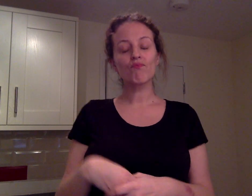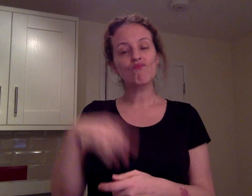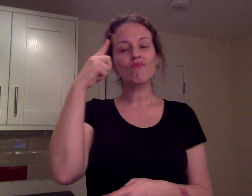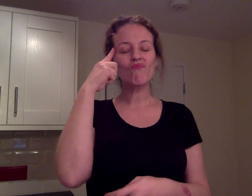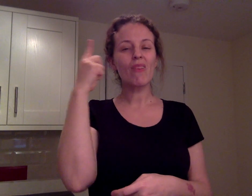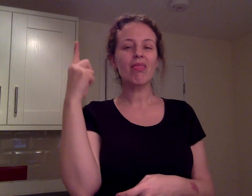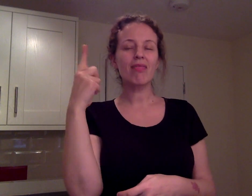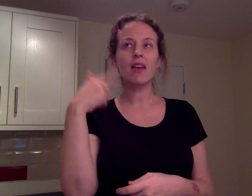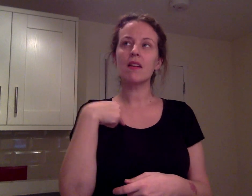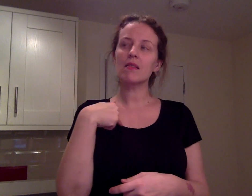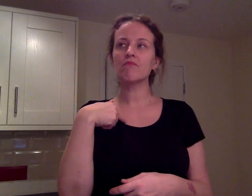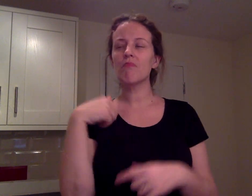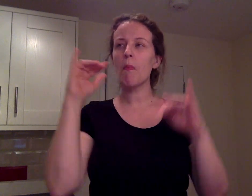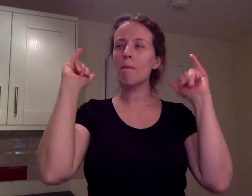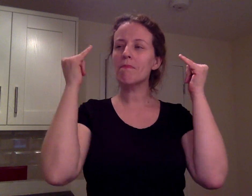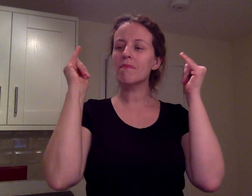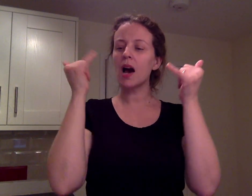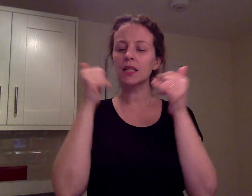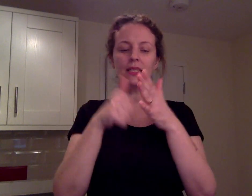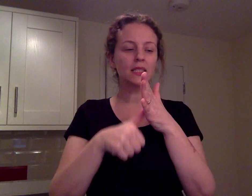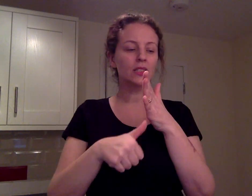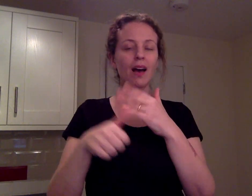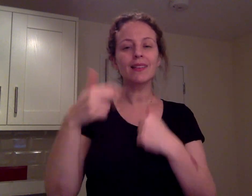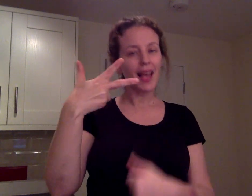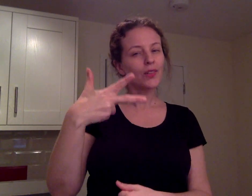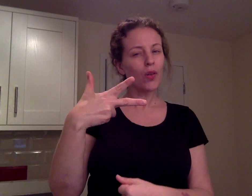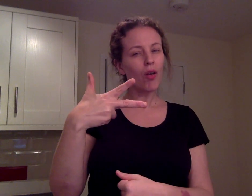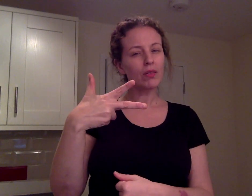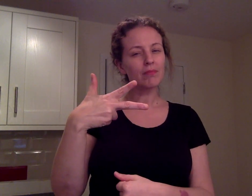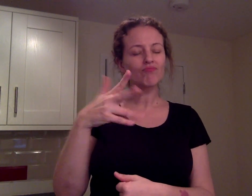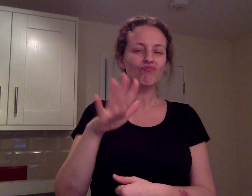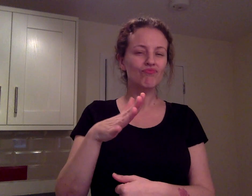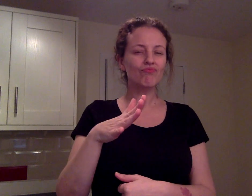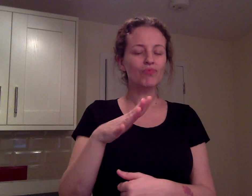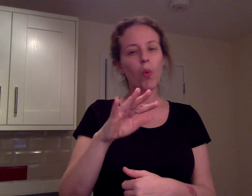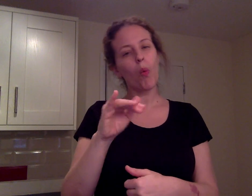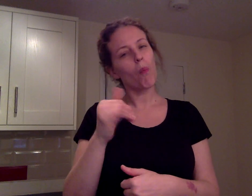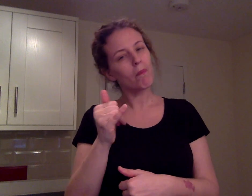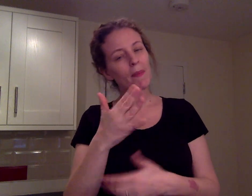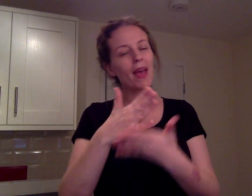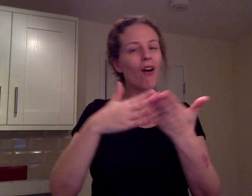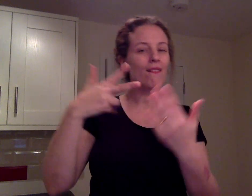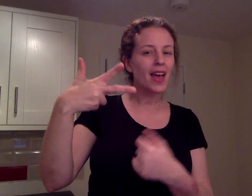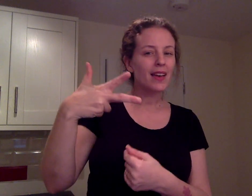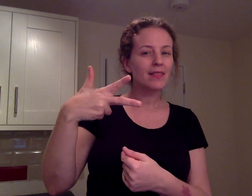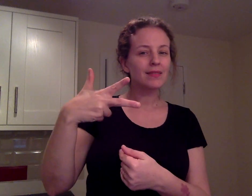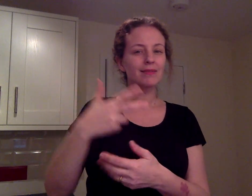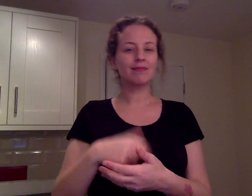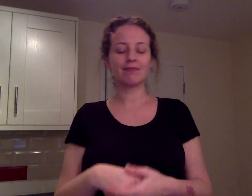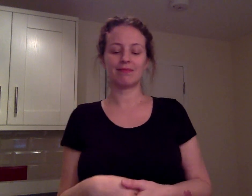Think party start 8 0'clock half 8.